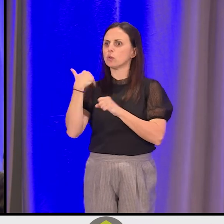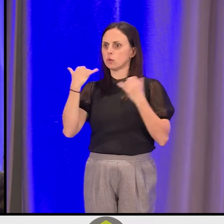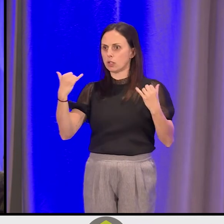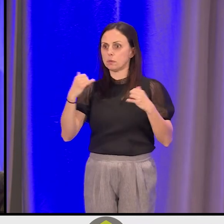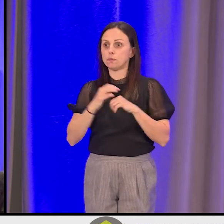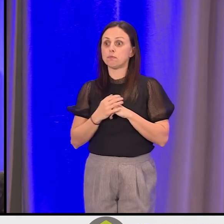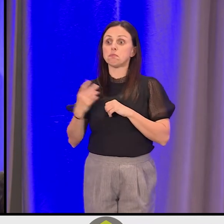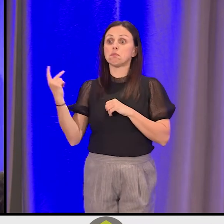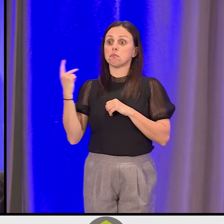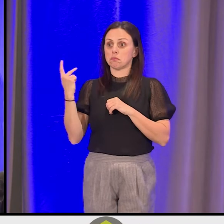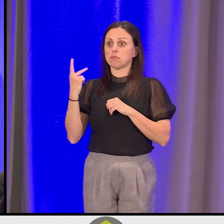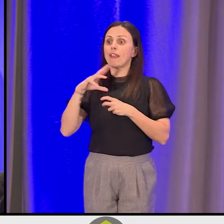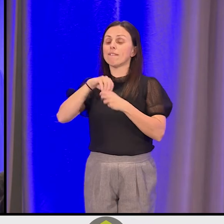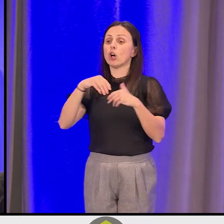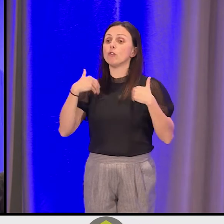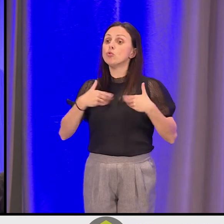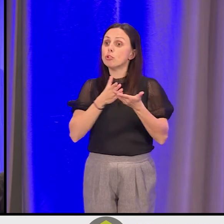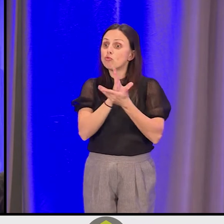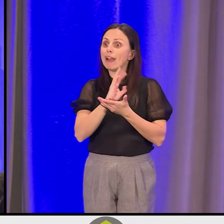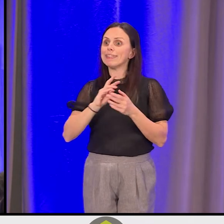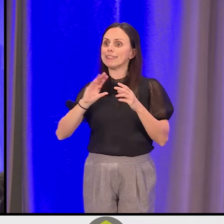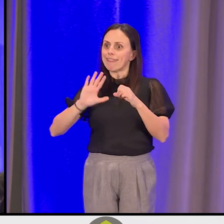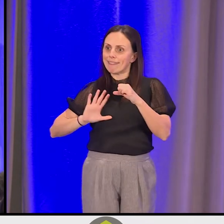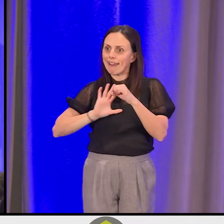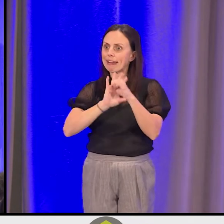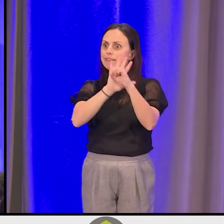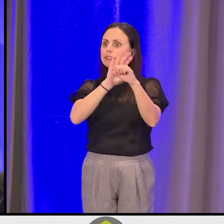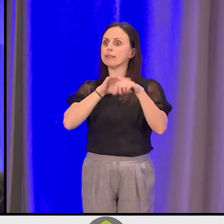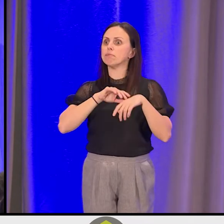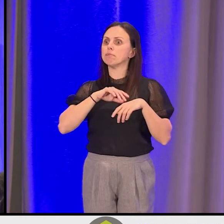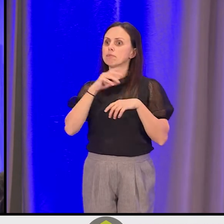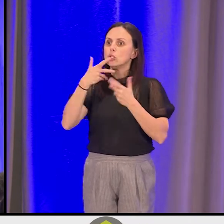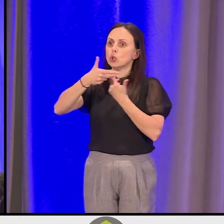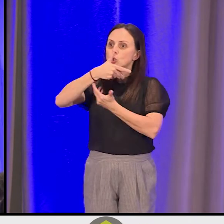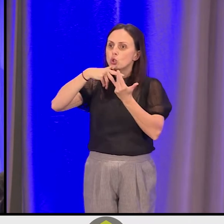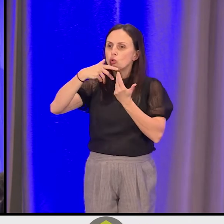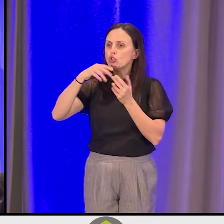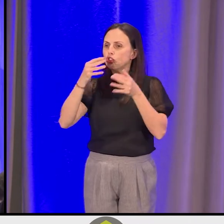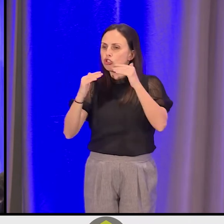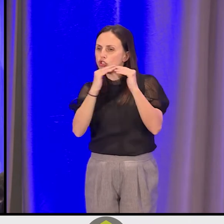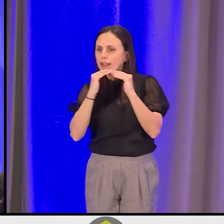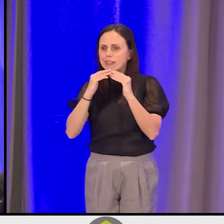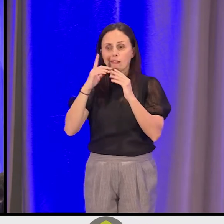We've been in human rights and activism and social justice spaces for our whole careers.